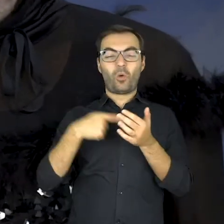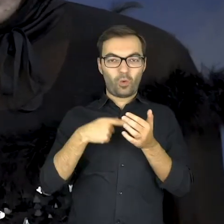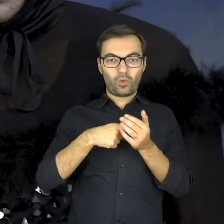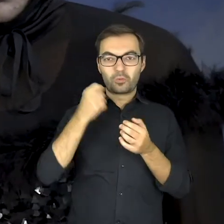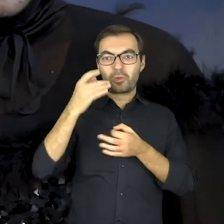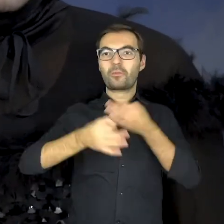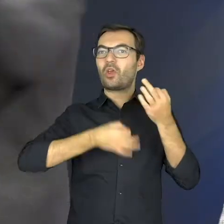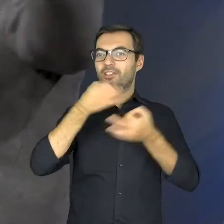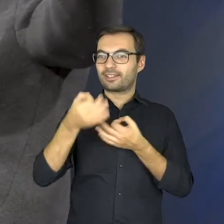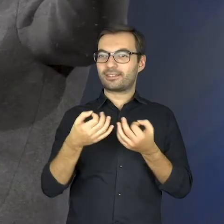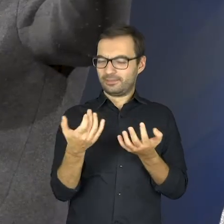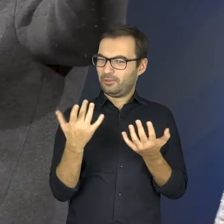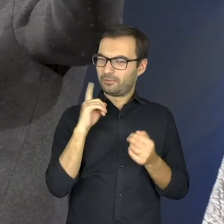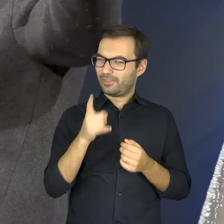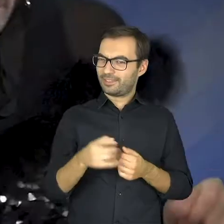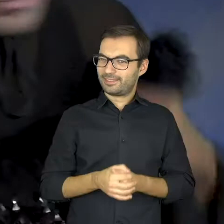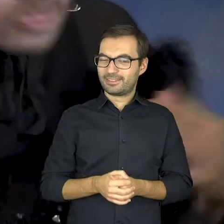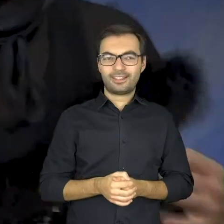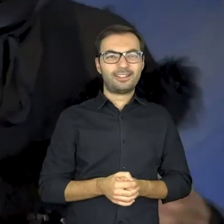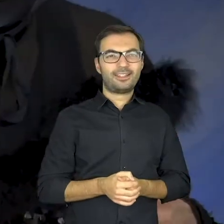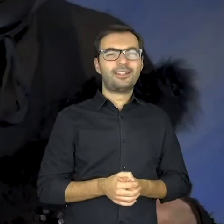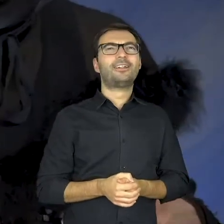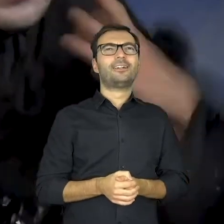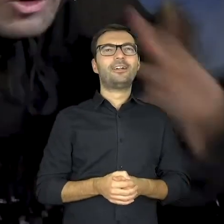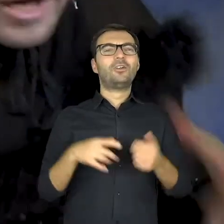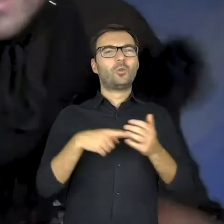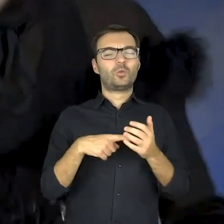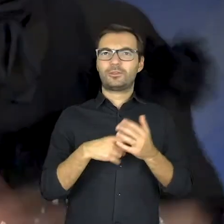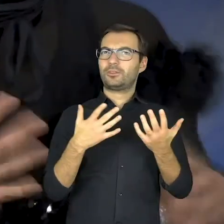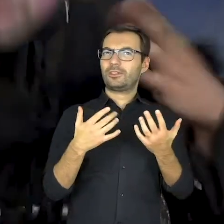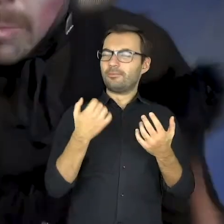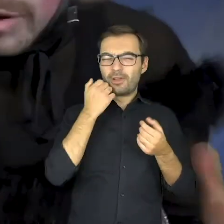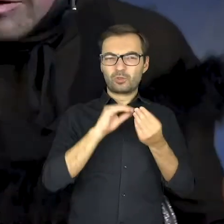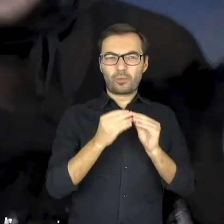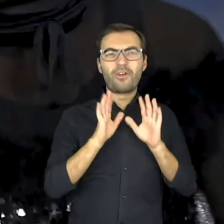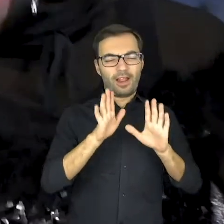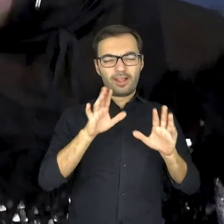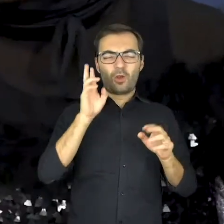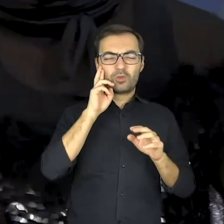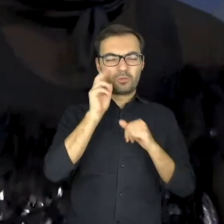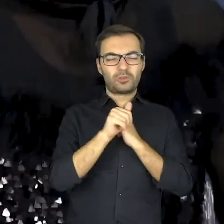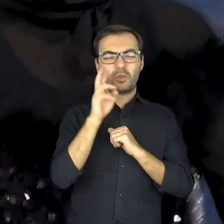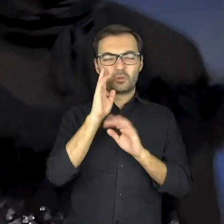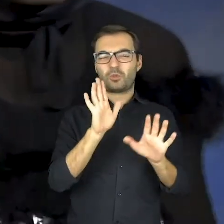that’s how we create a song! Simple? It’s... complicated but I think I get it.